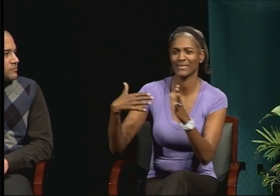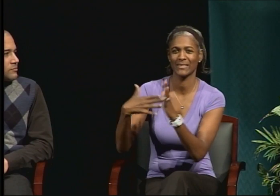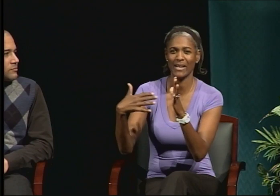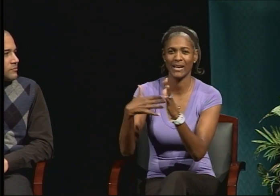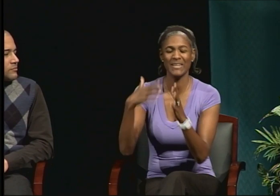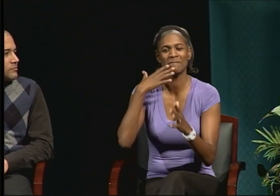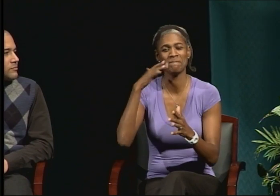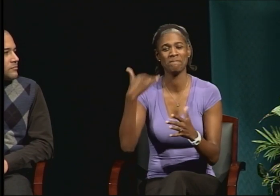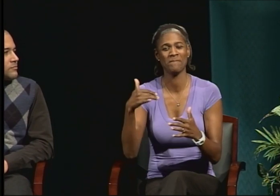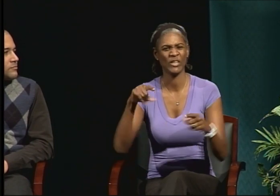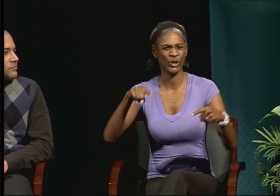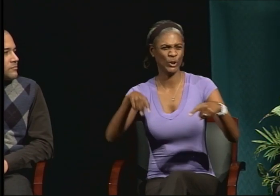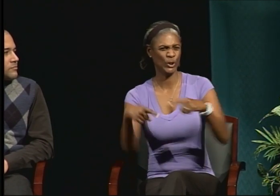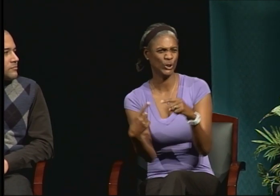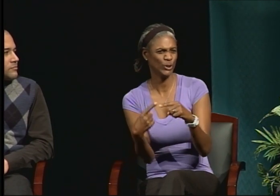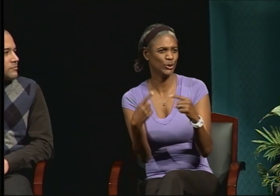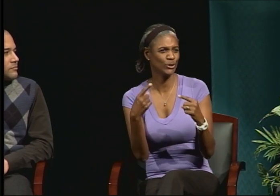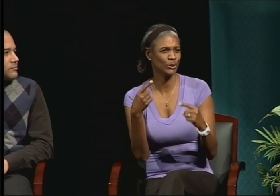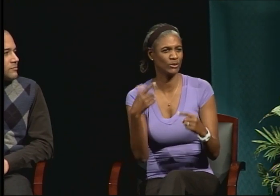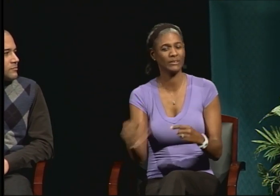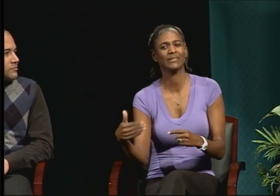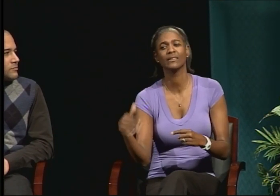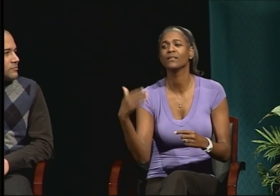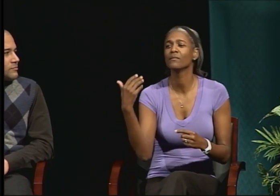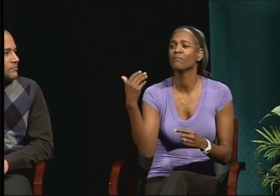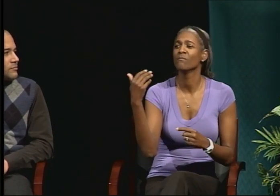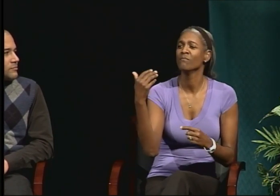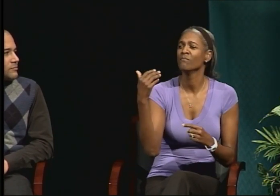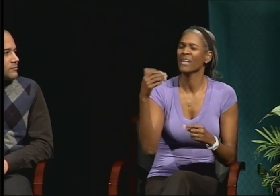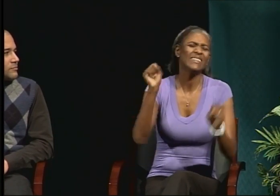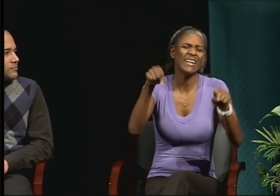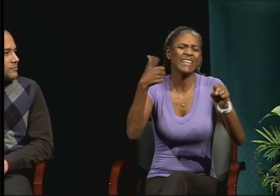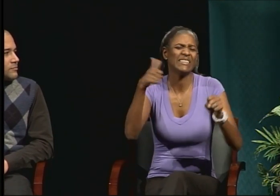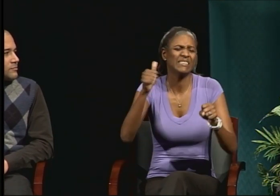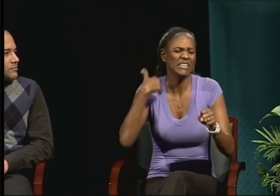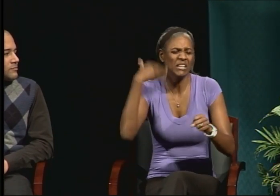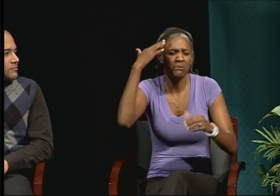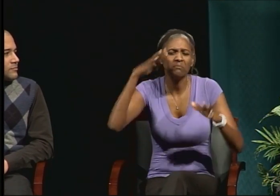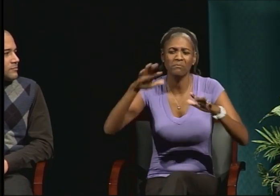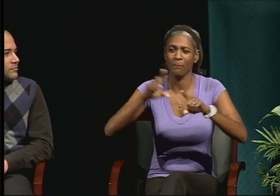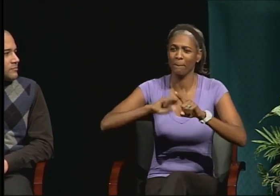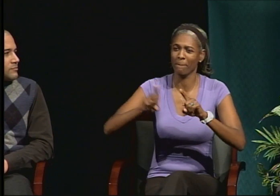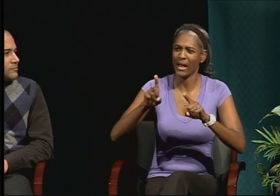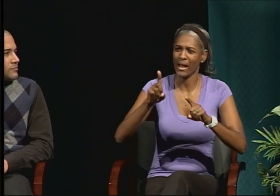as I was moving through my degree.